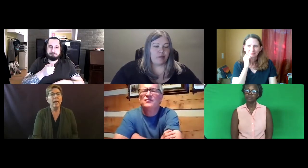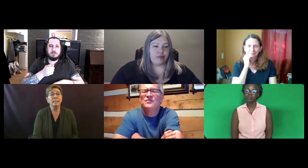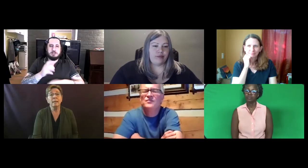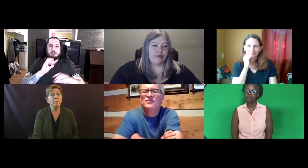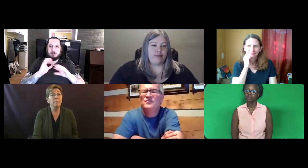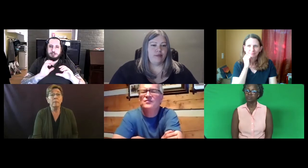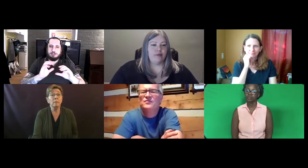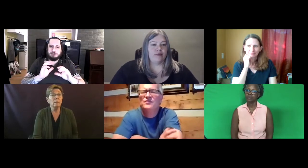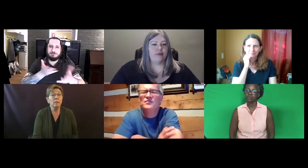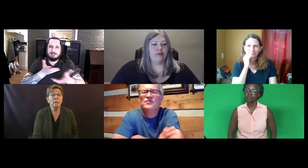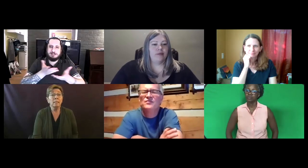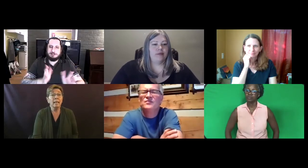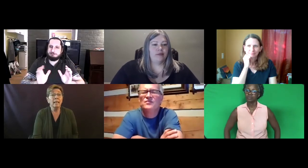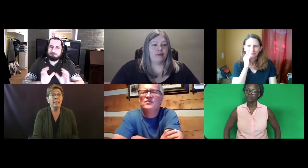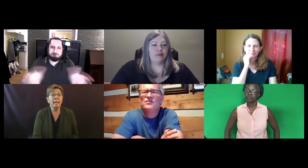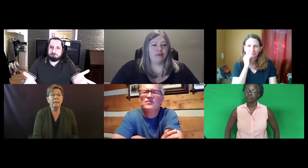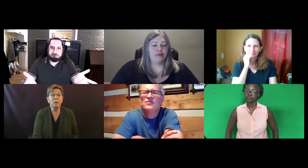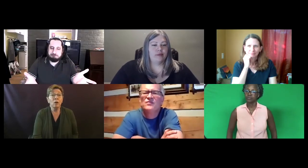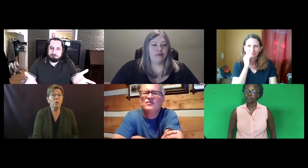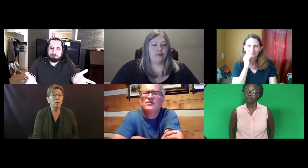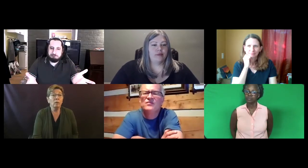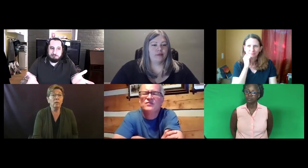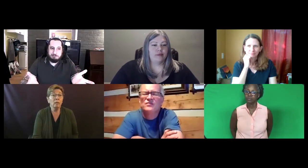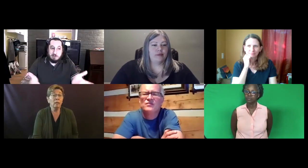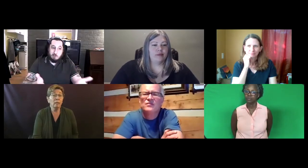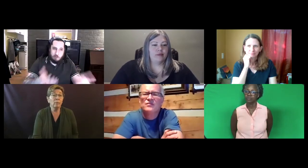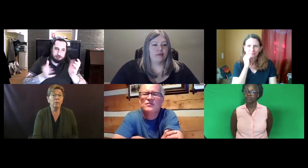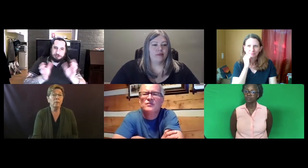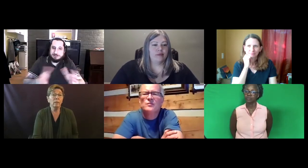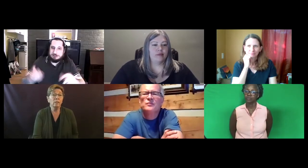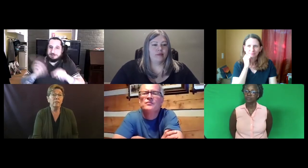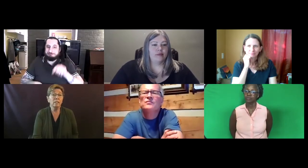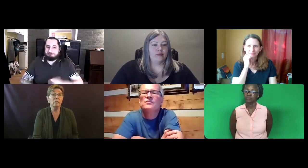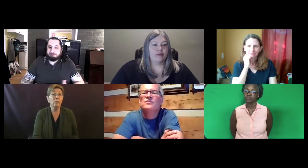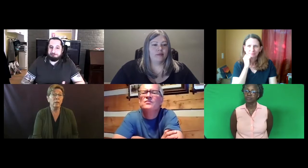And some people said that, you know, they were communication facilitator, they want